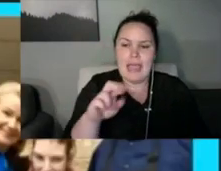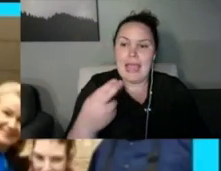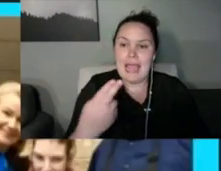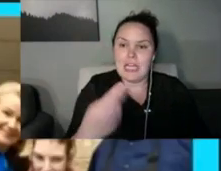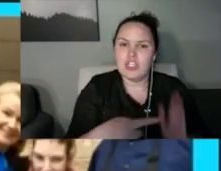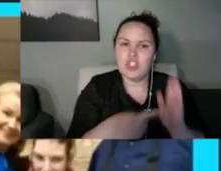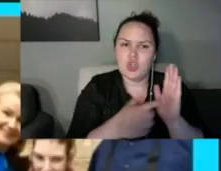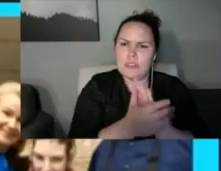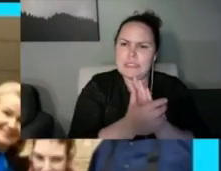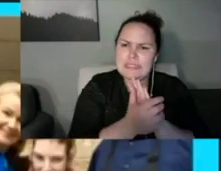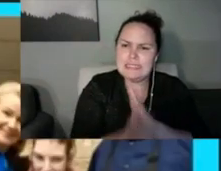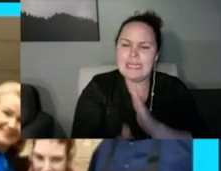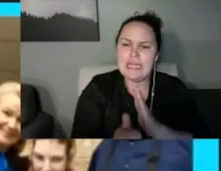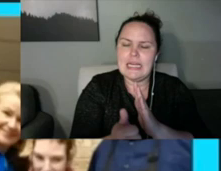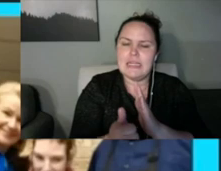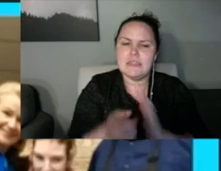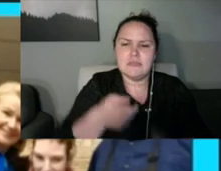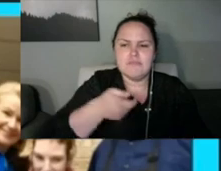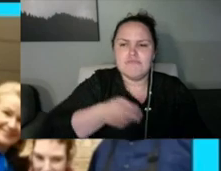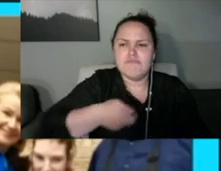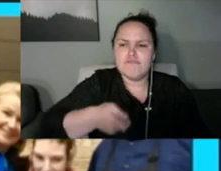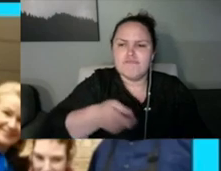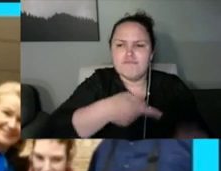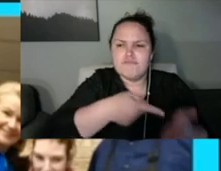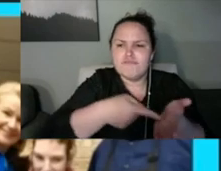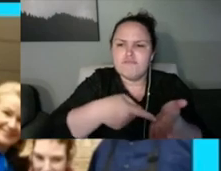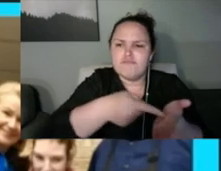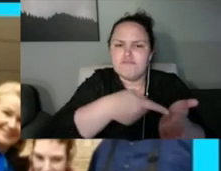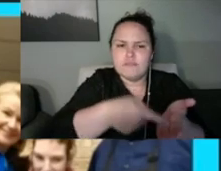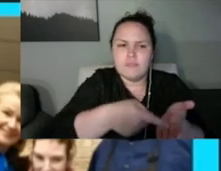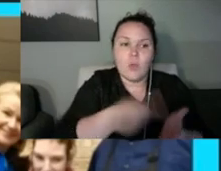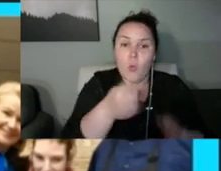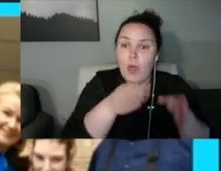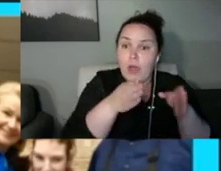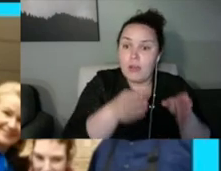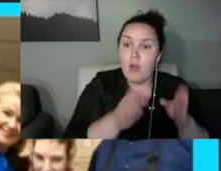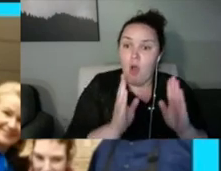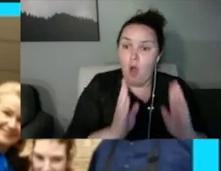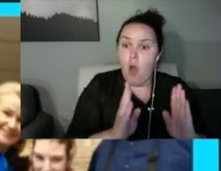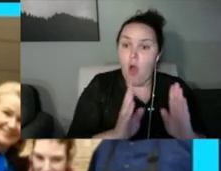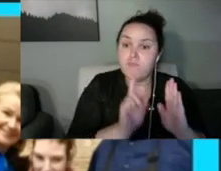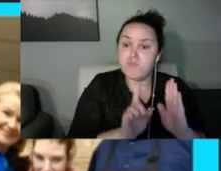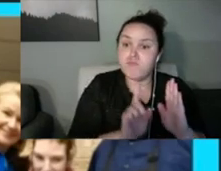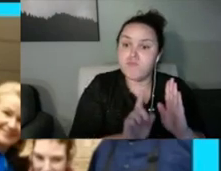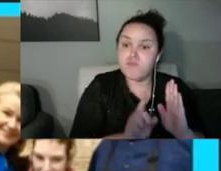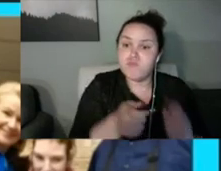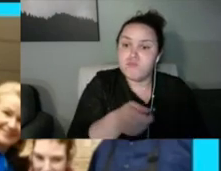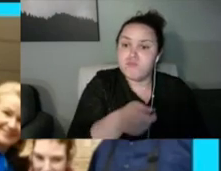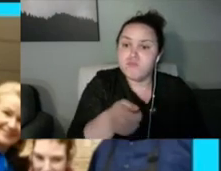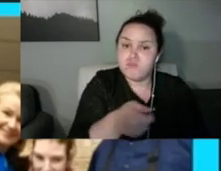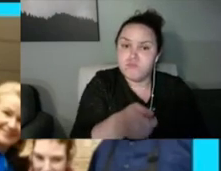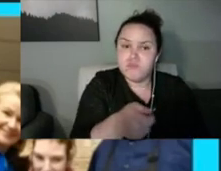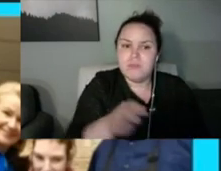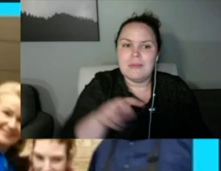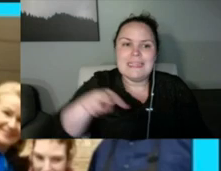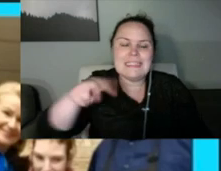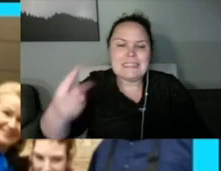be a 1948 model. My grandpa Bill can still tell you the whole